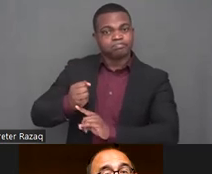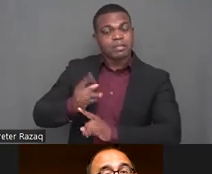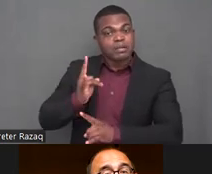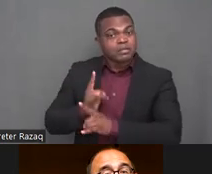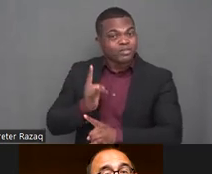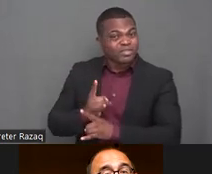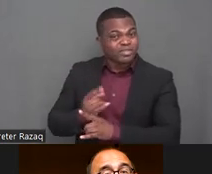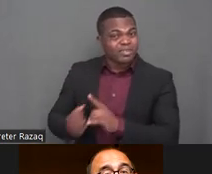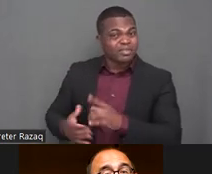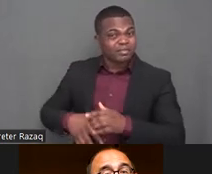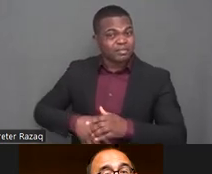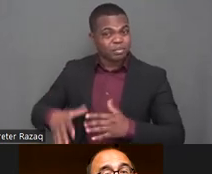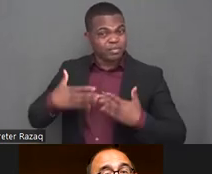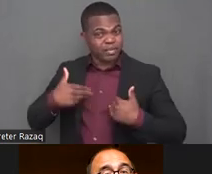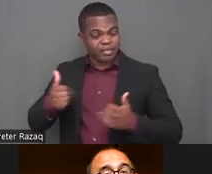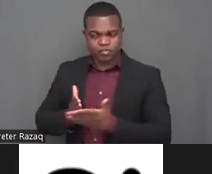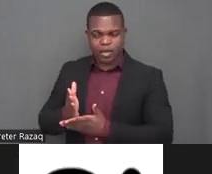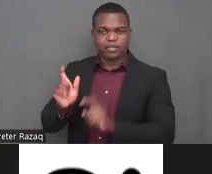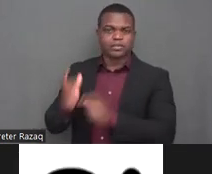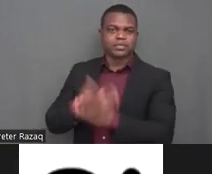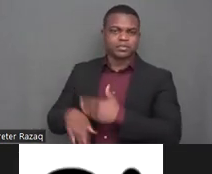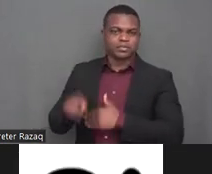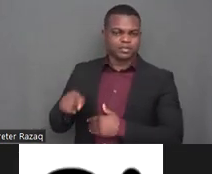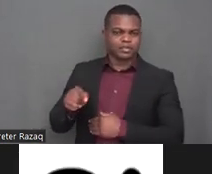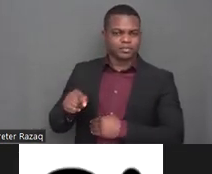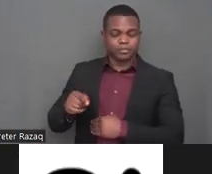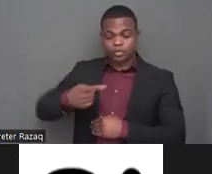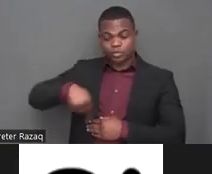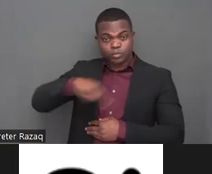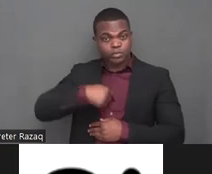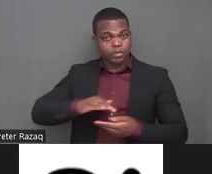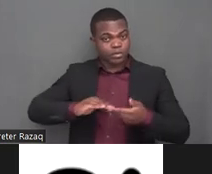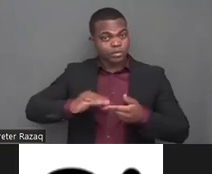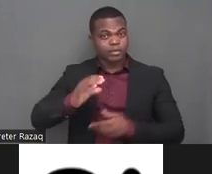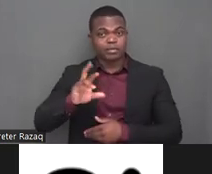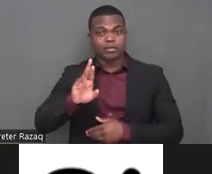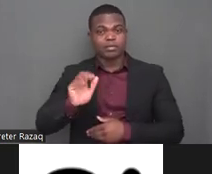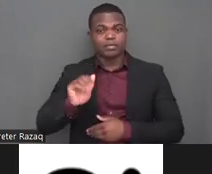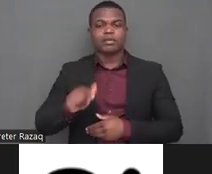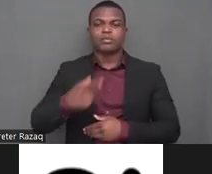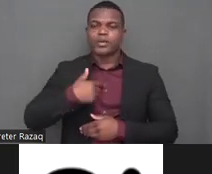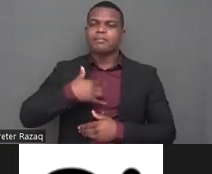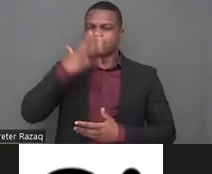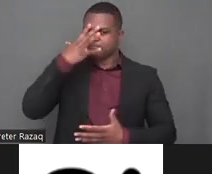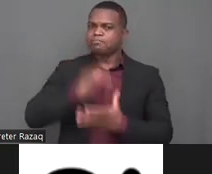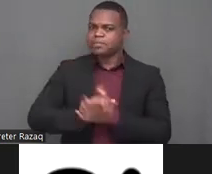their well-being and to the realization of human rights of persons with disabilities issues related